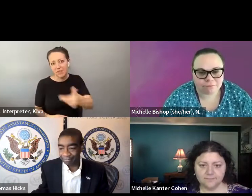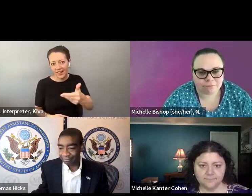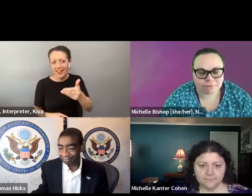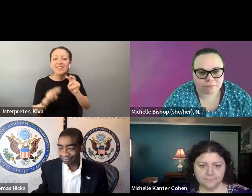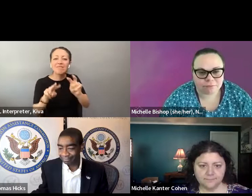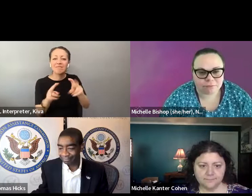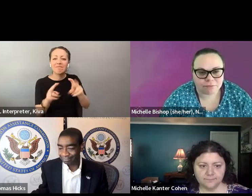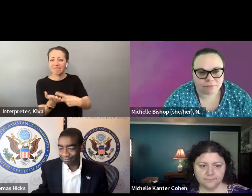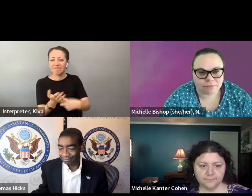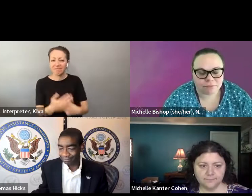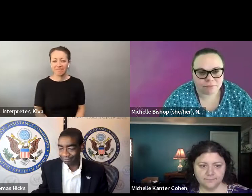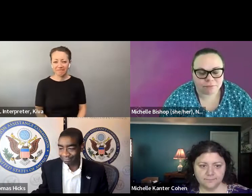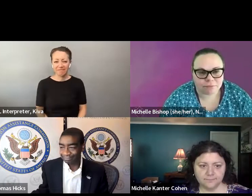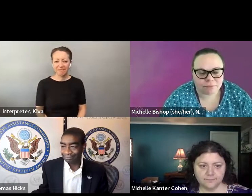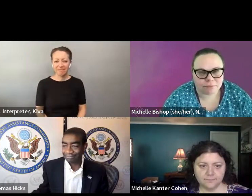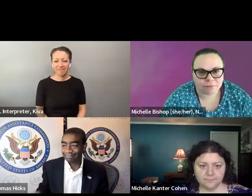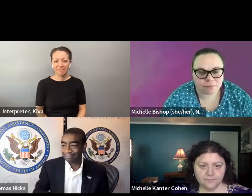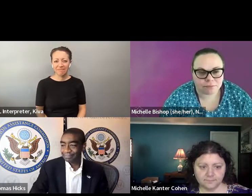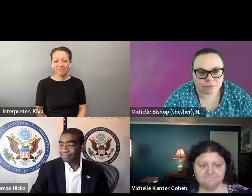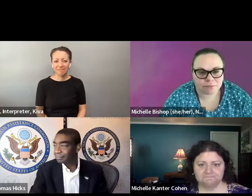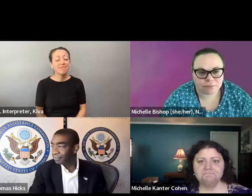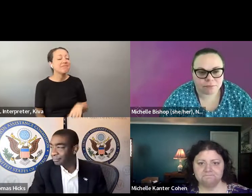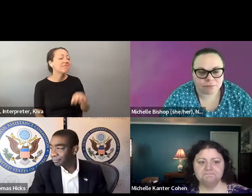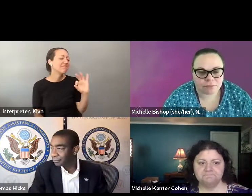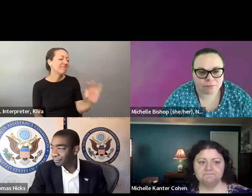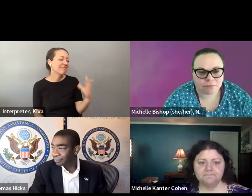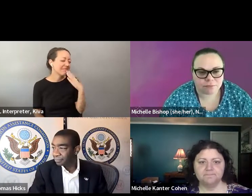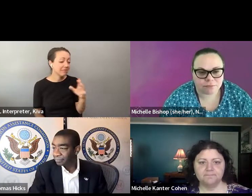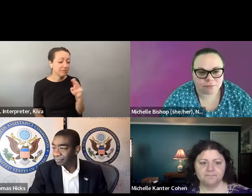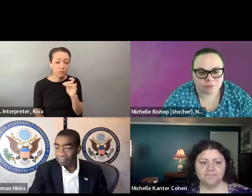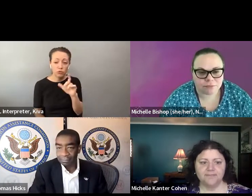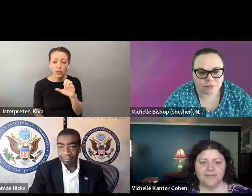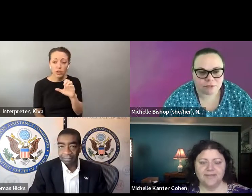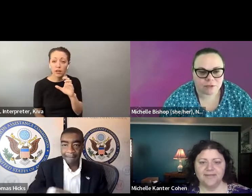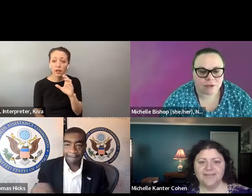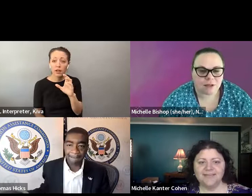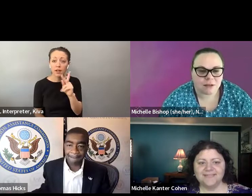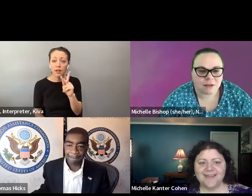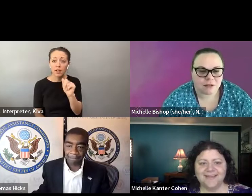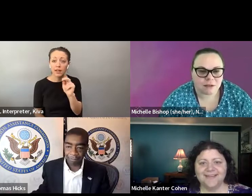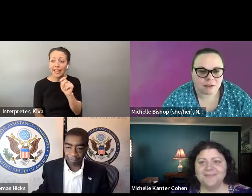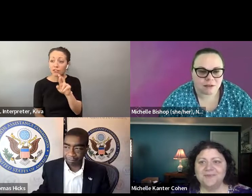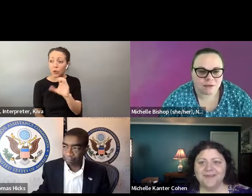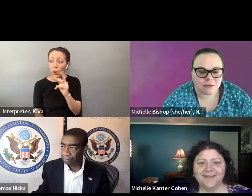So with that I'll ask Tom Chairman Hicks to introduce himself thank you for having me and I look forward to the discussion . » Caitlyn: Thank you. Do we Thank you. Do. We have Michelle Canter Co.